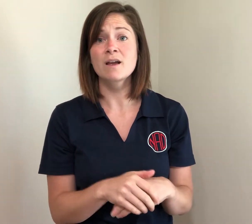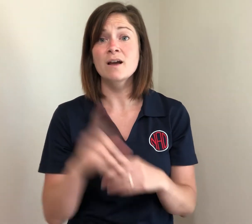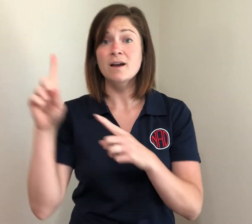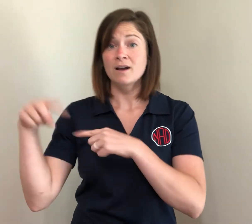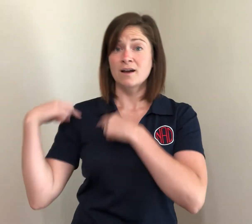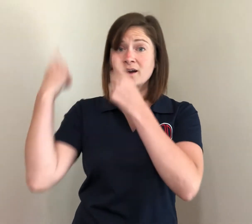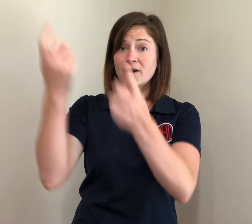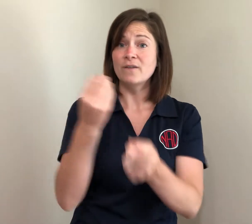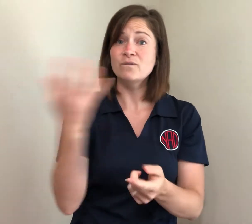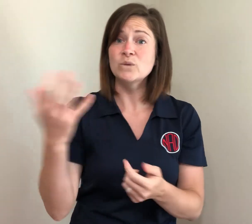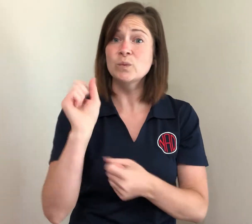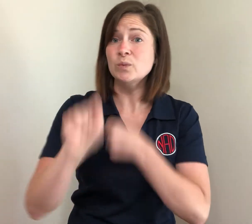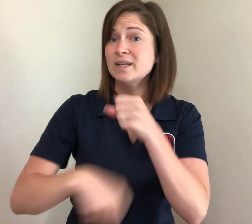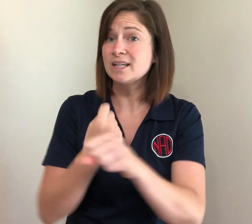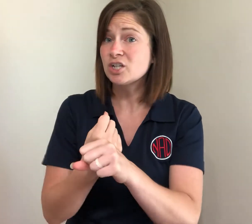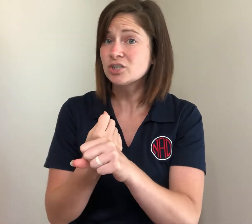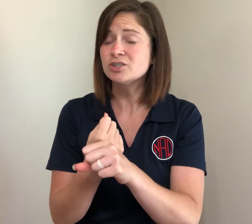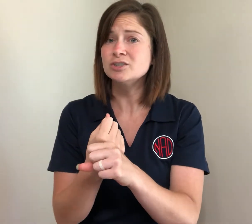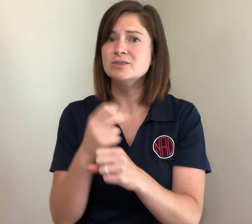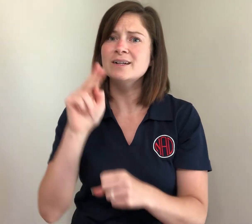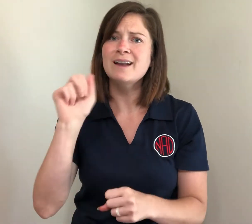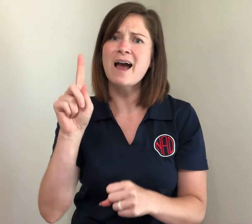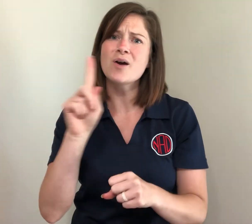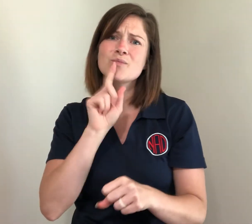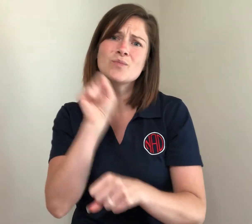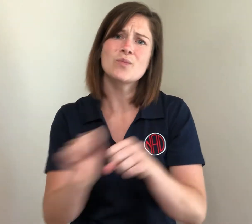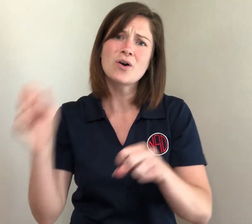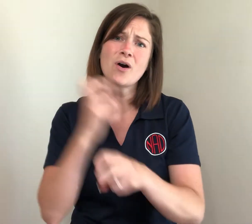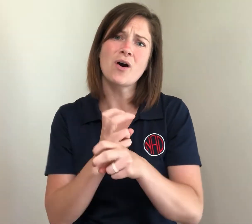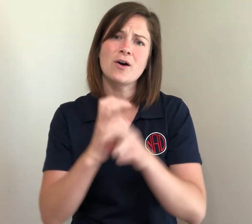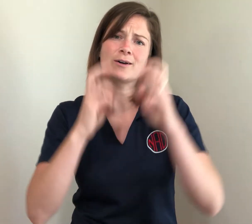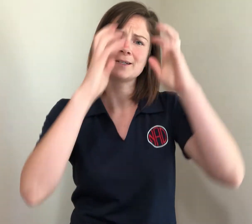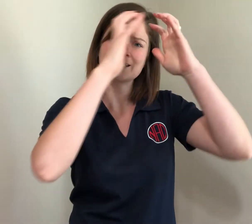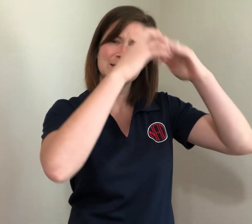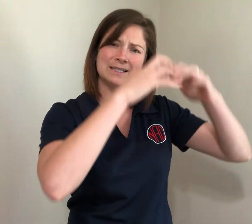In recent years, the NAD Youth Programs has made improvements